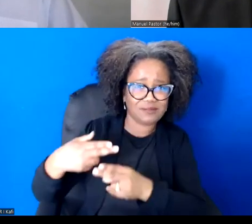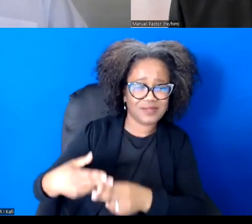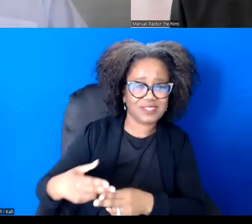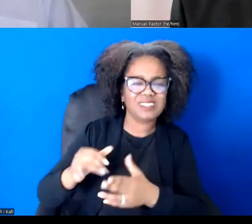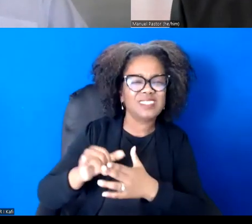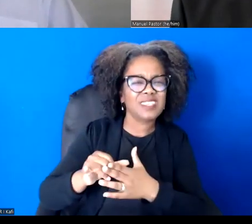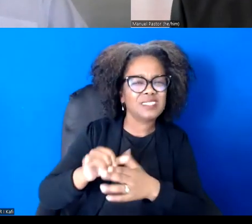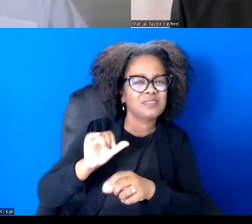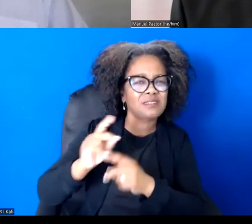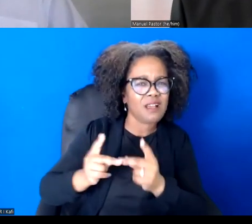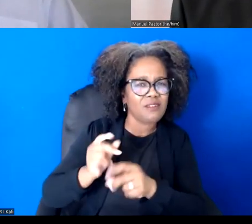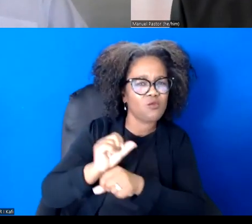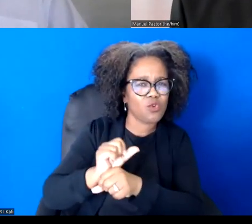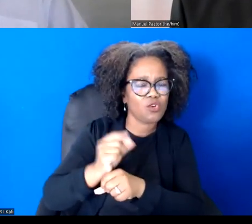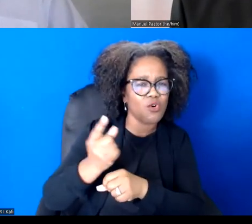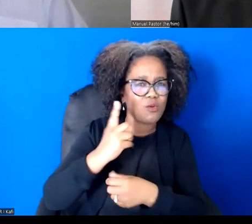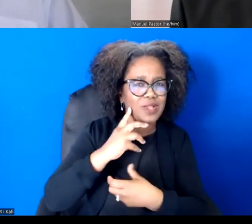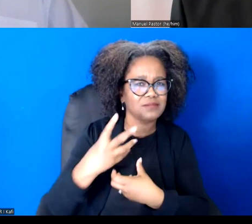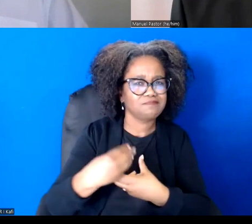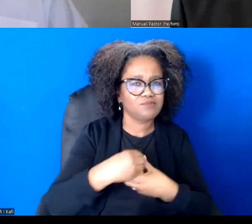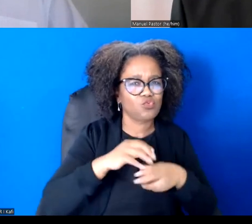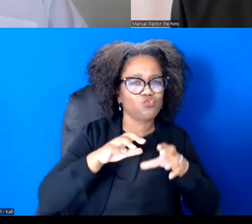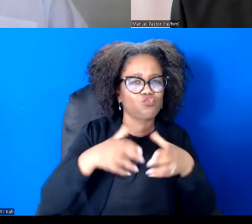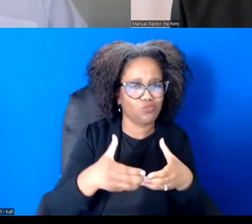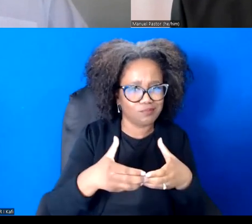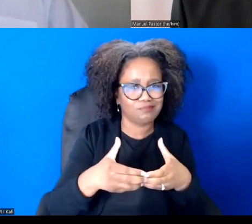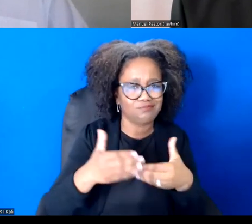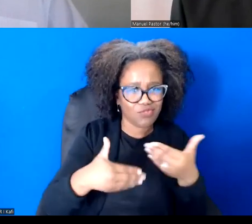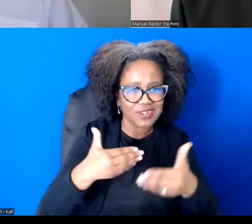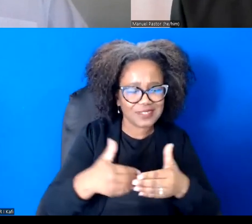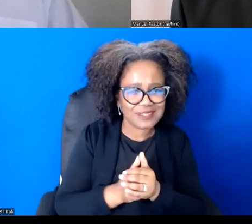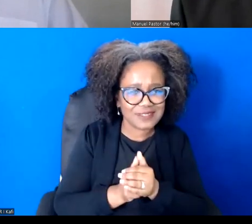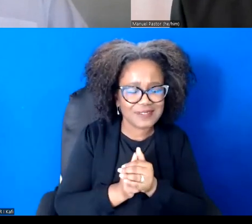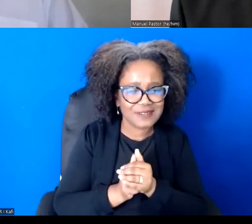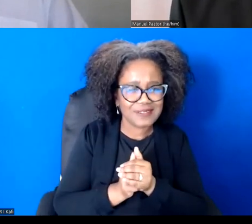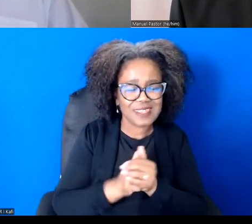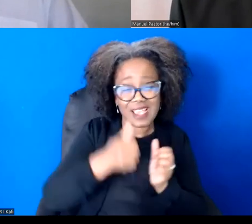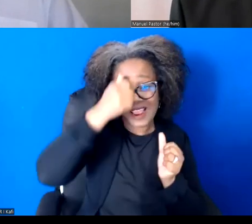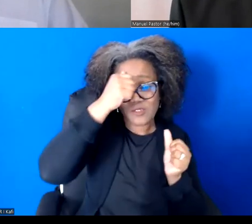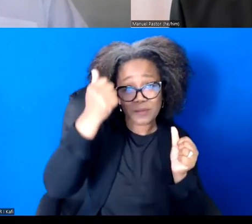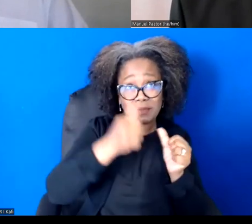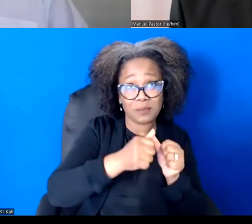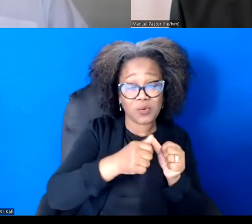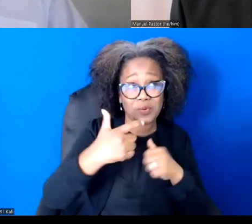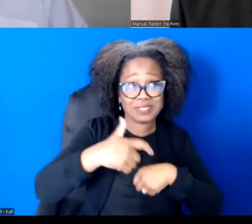You know that I remember being in a room with Manuel and another friend, Michael Long.